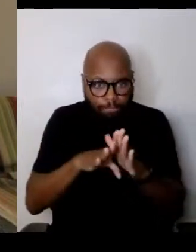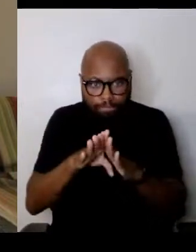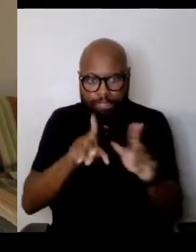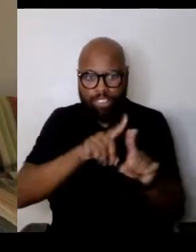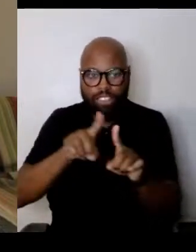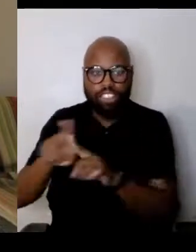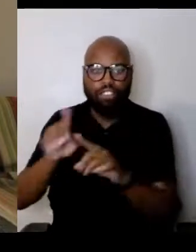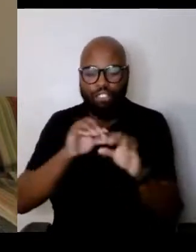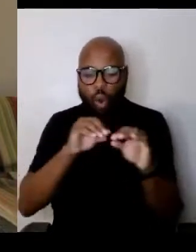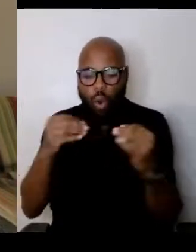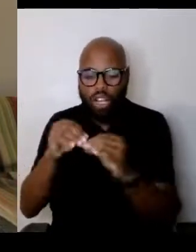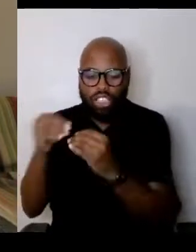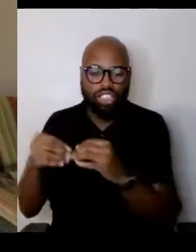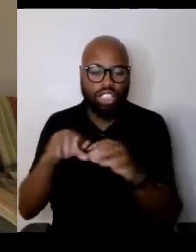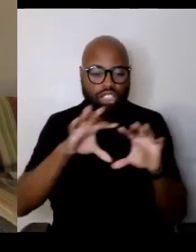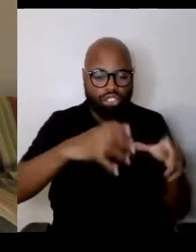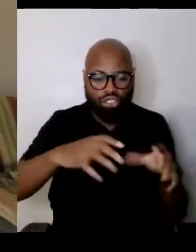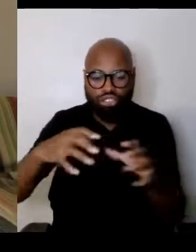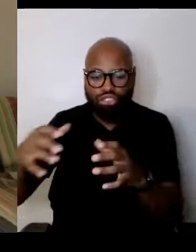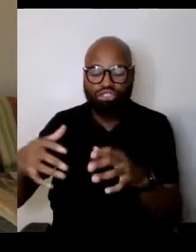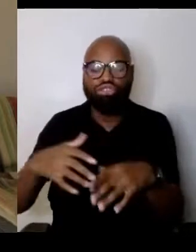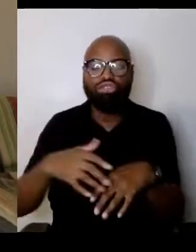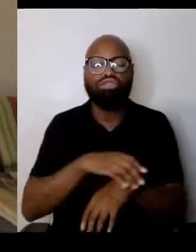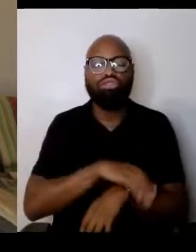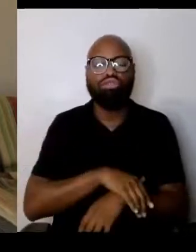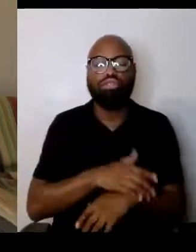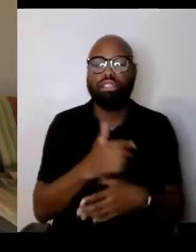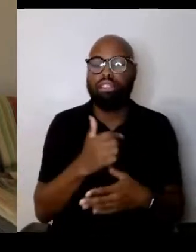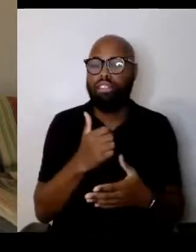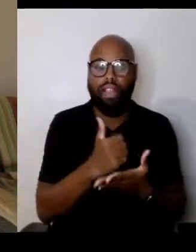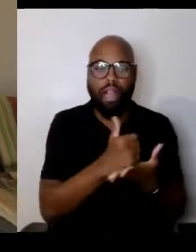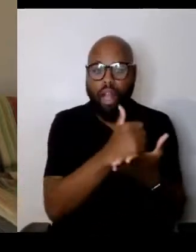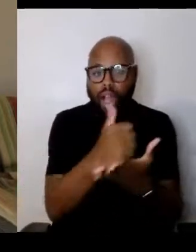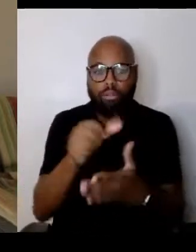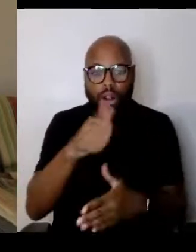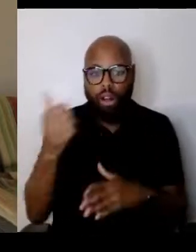They helped others and where that comes from,